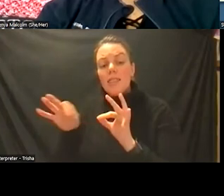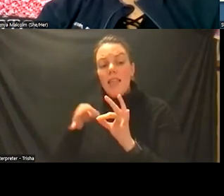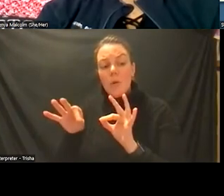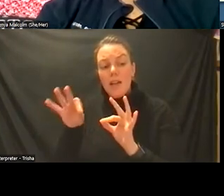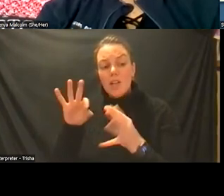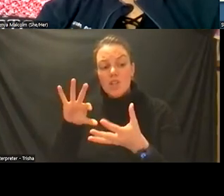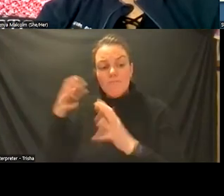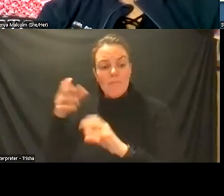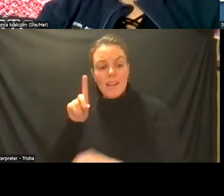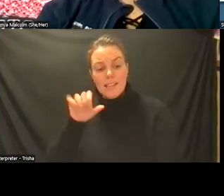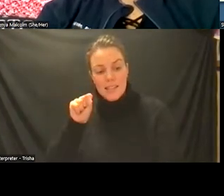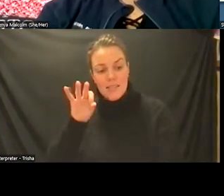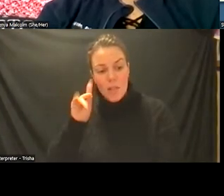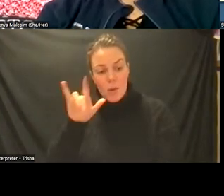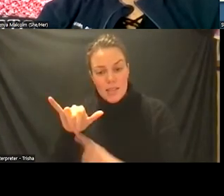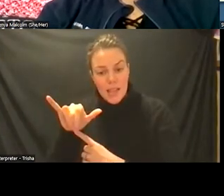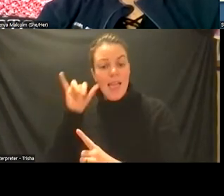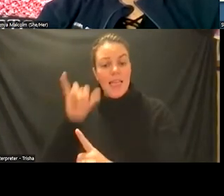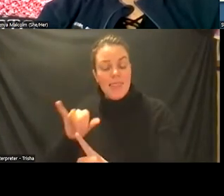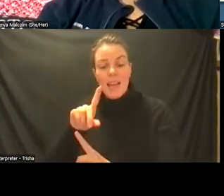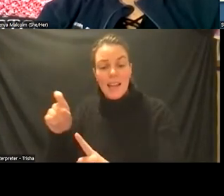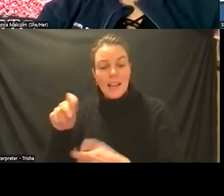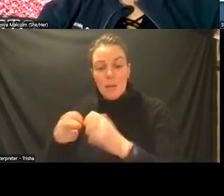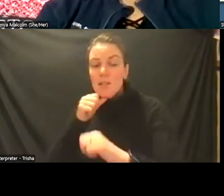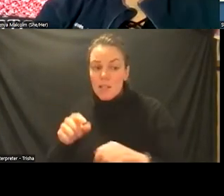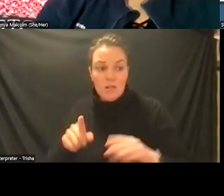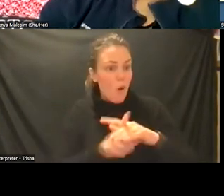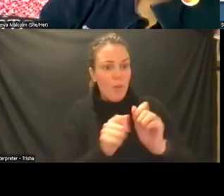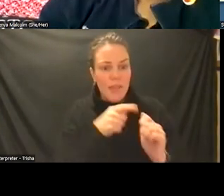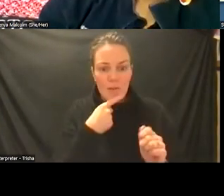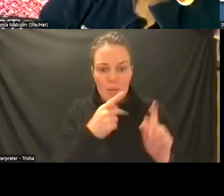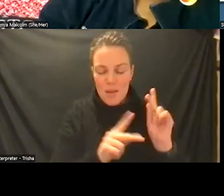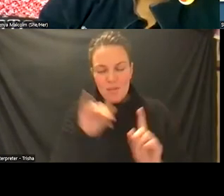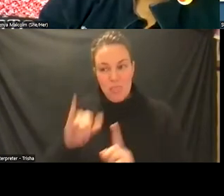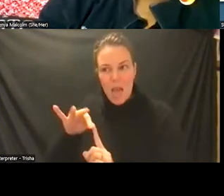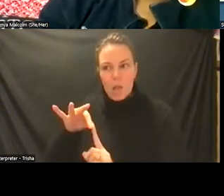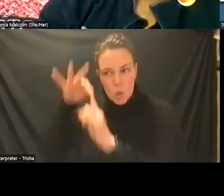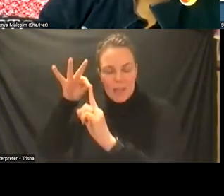problem doesn't show up with hearing people um so so so that's my answer to what's unique about